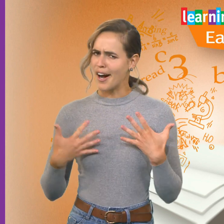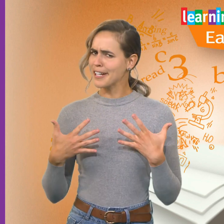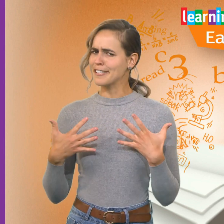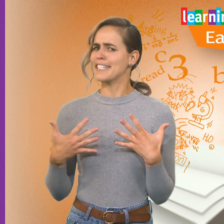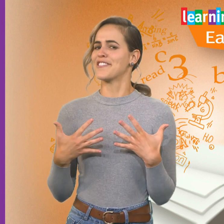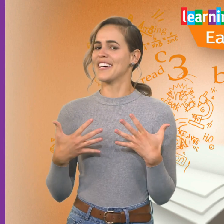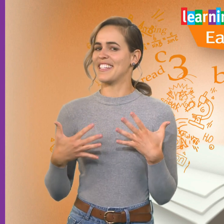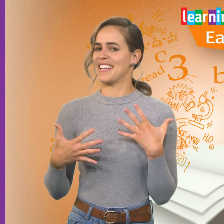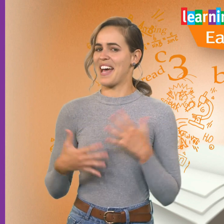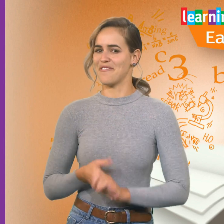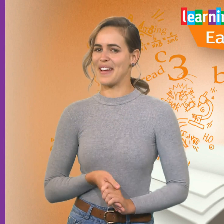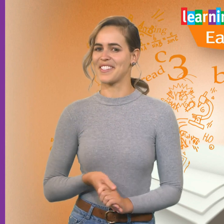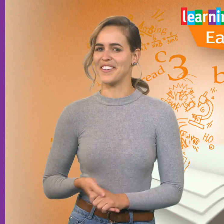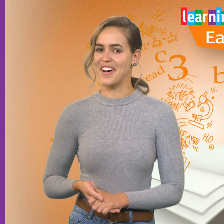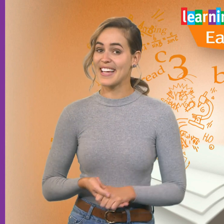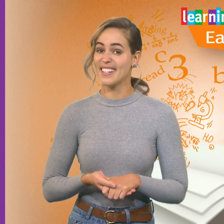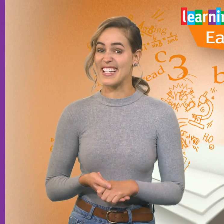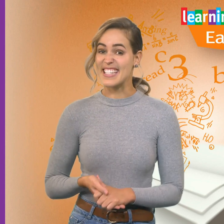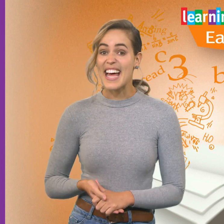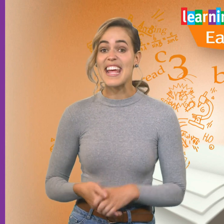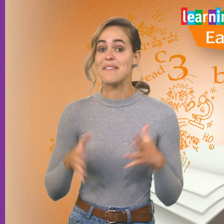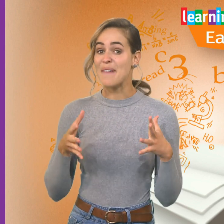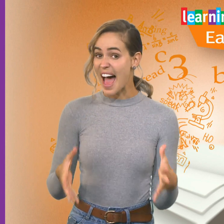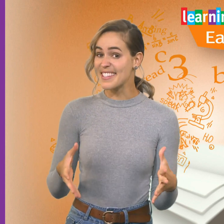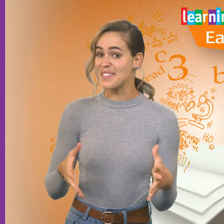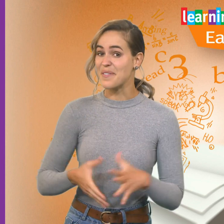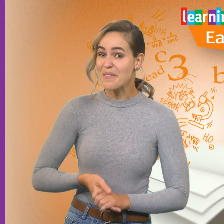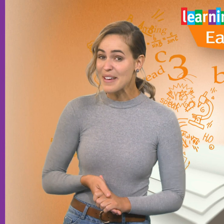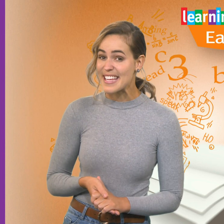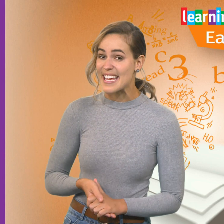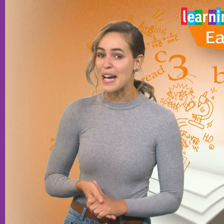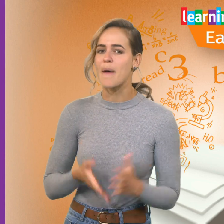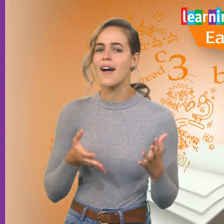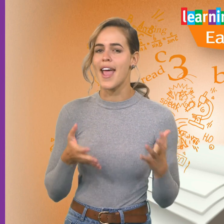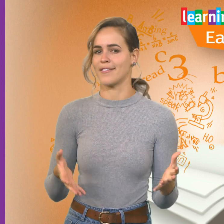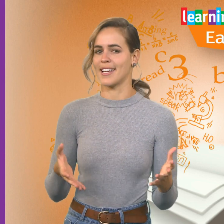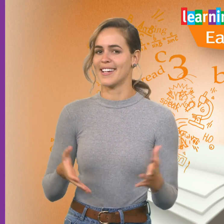I really enjoyed singing the alphabet song. Today in Maths, we will think about counting.